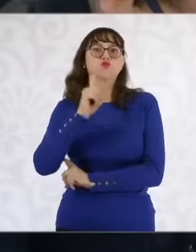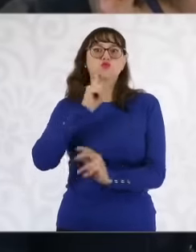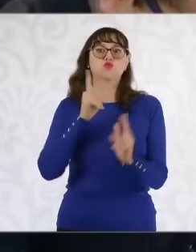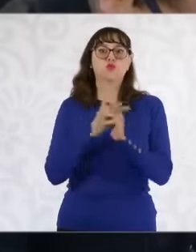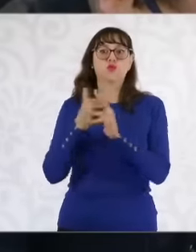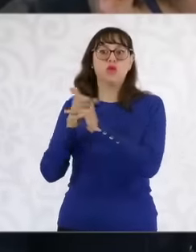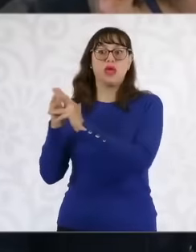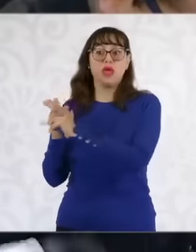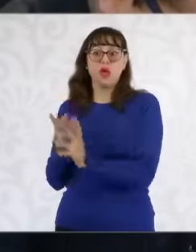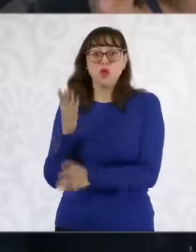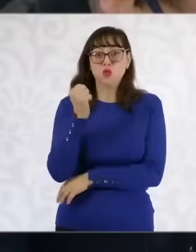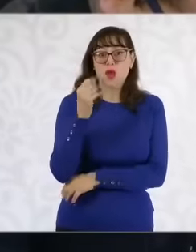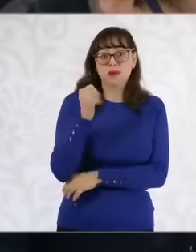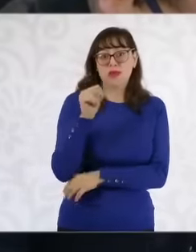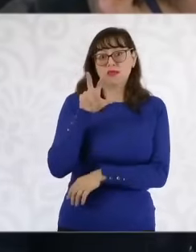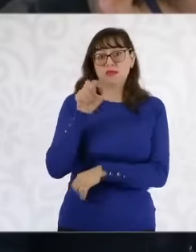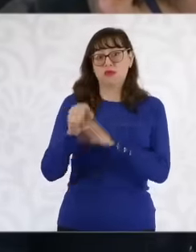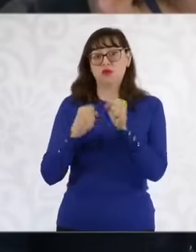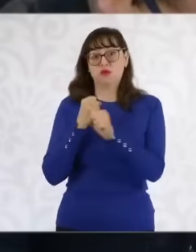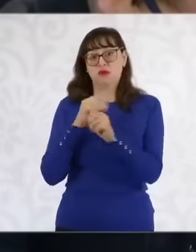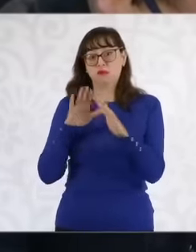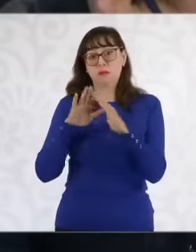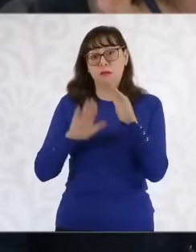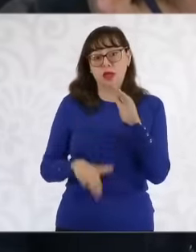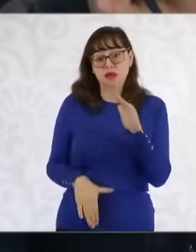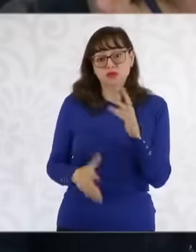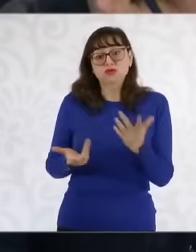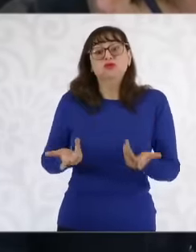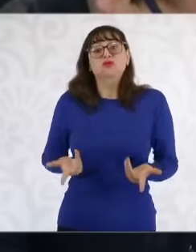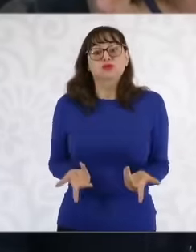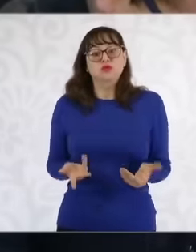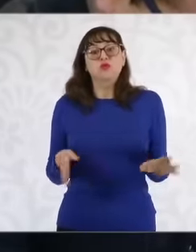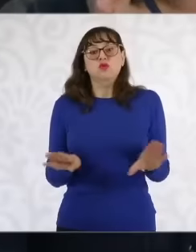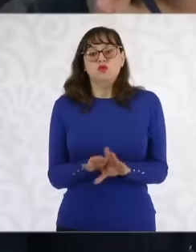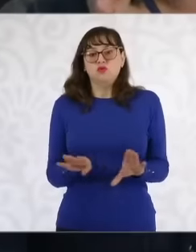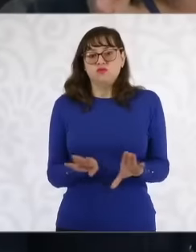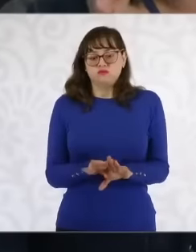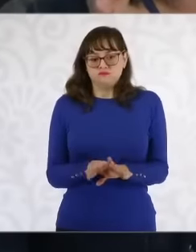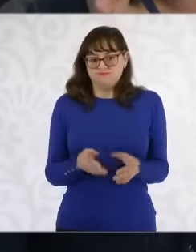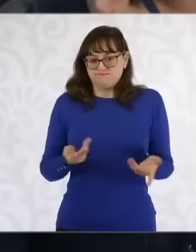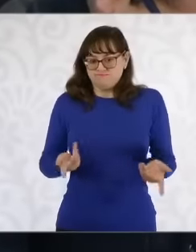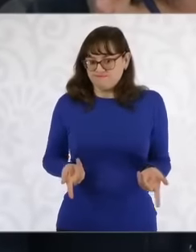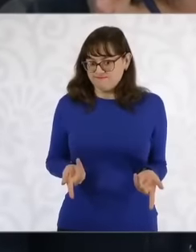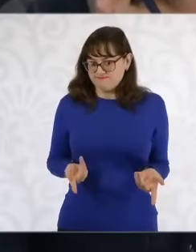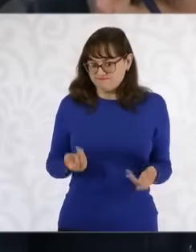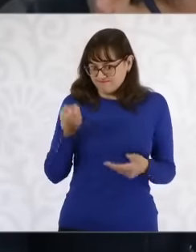what is being done or well, what is going to be implemented in this strategy just to combat